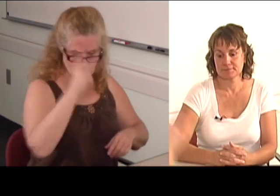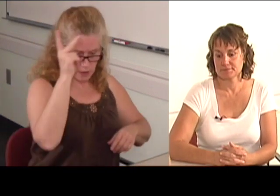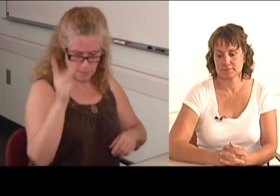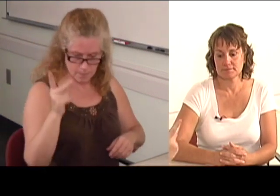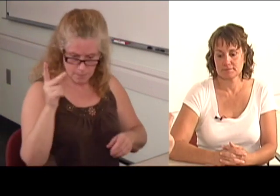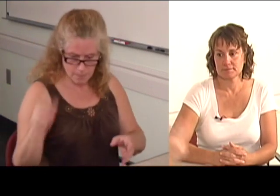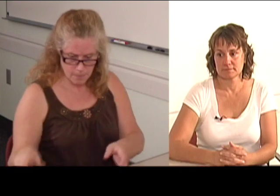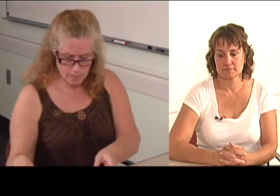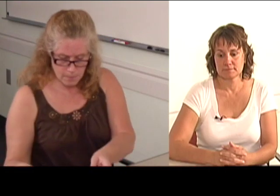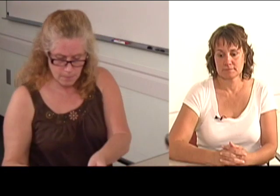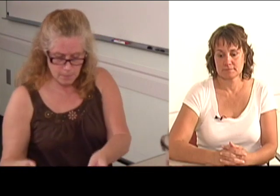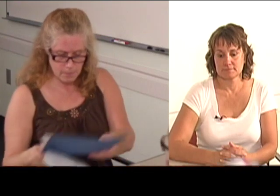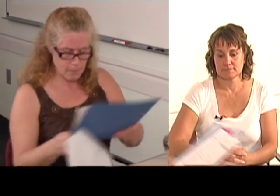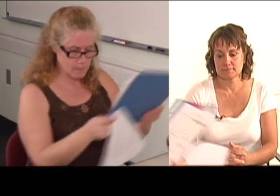Nothing.